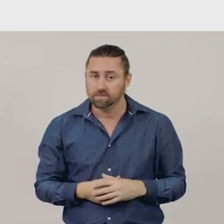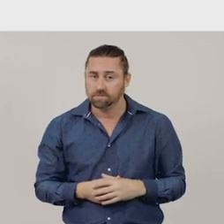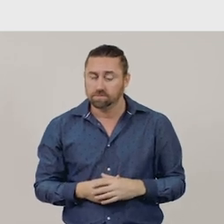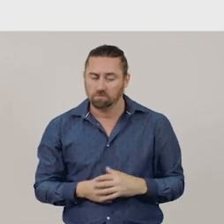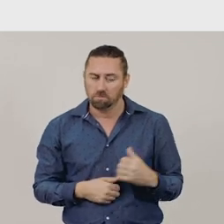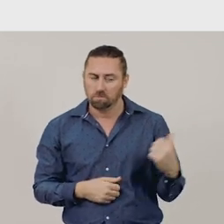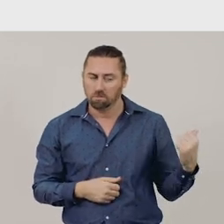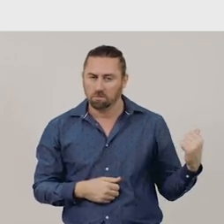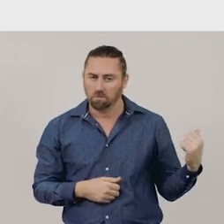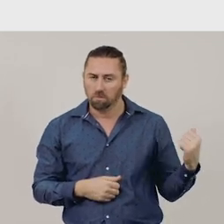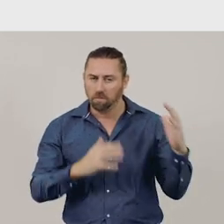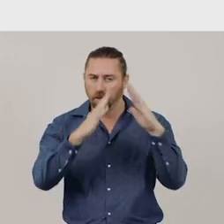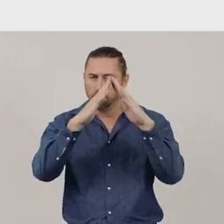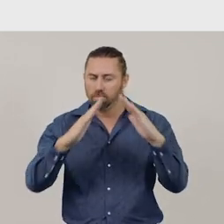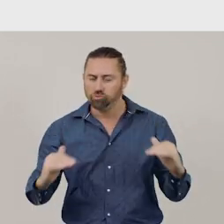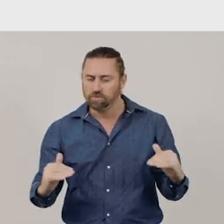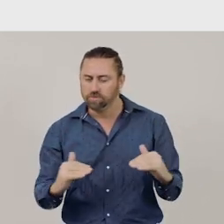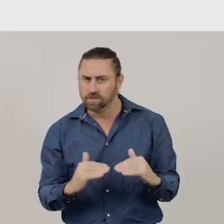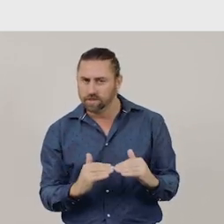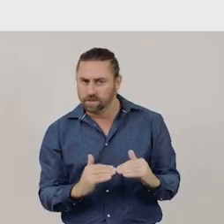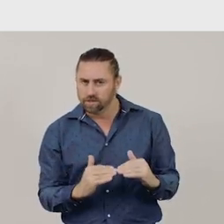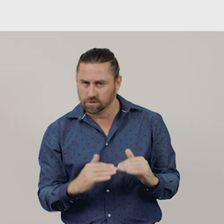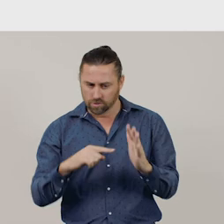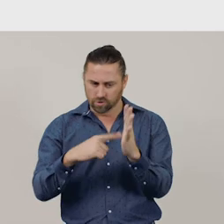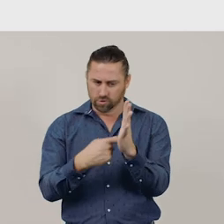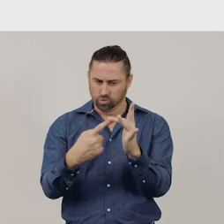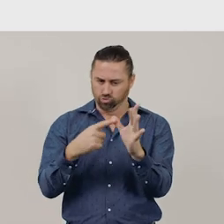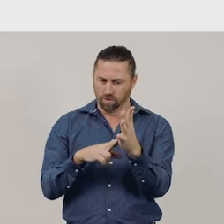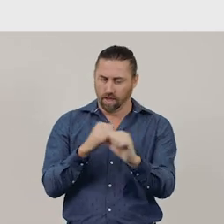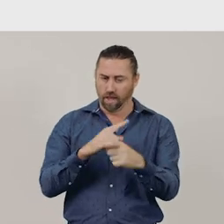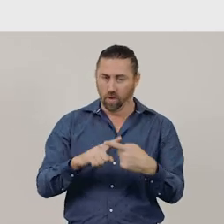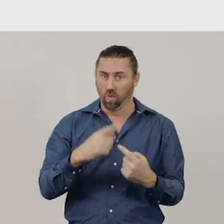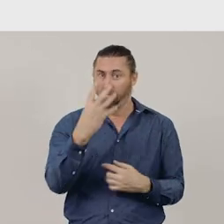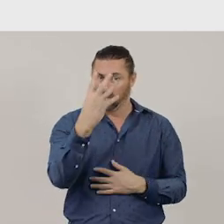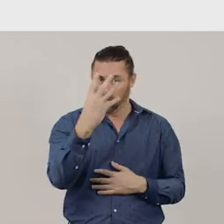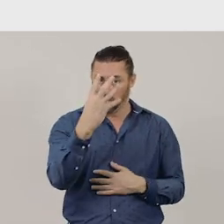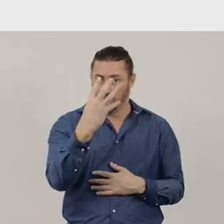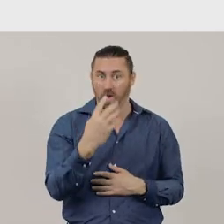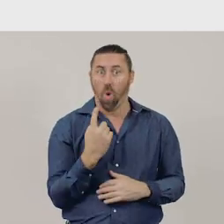This pyramid has four triangular faces, and one square face.